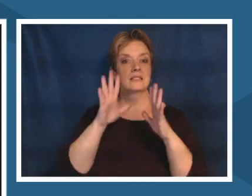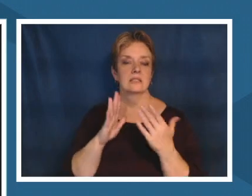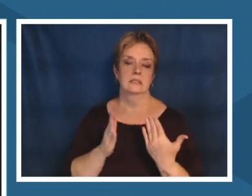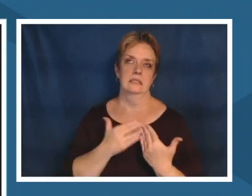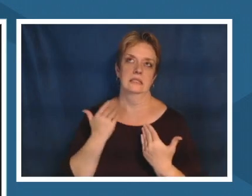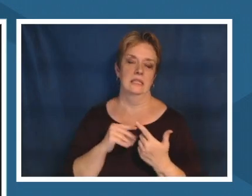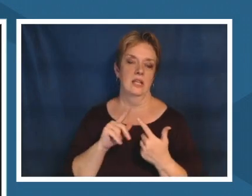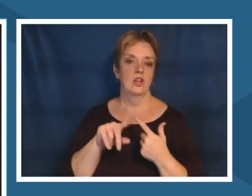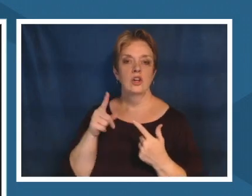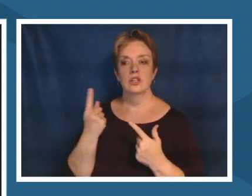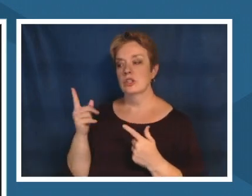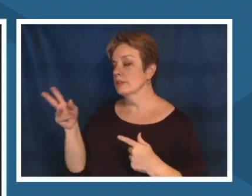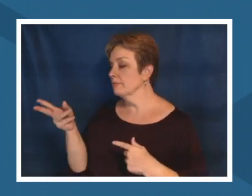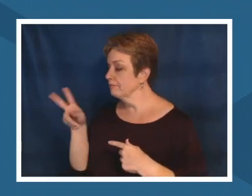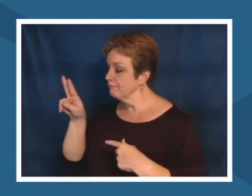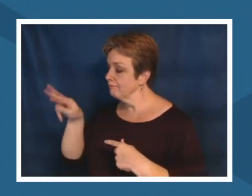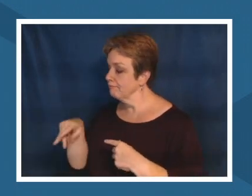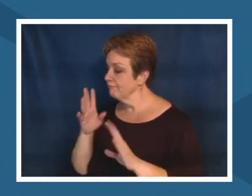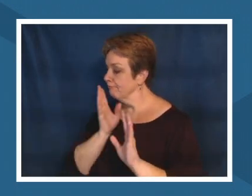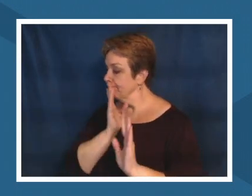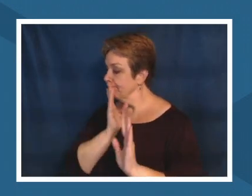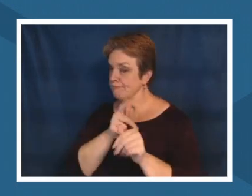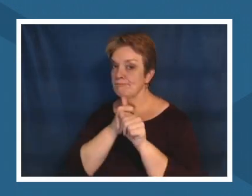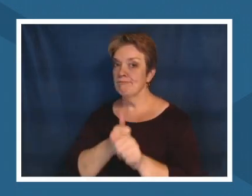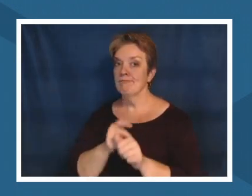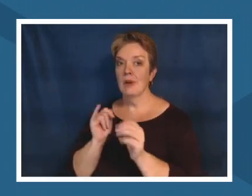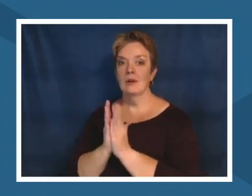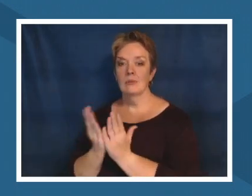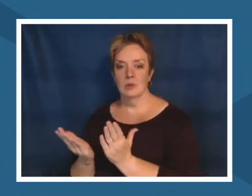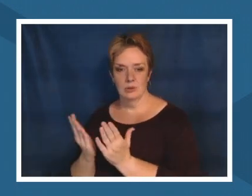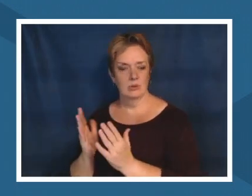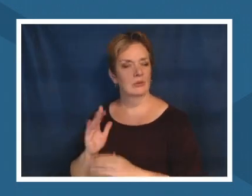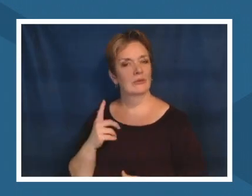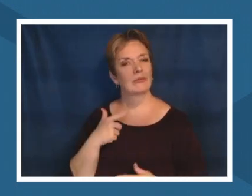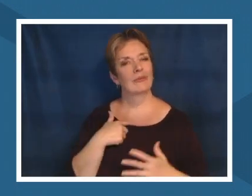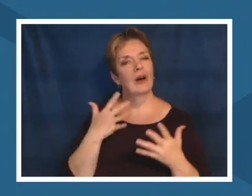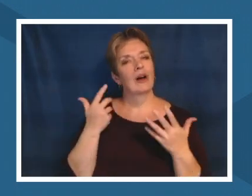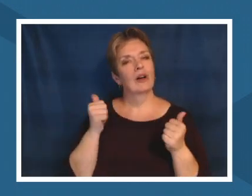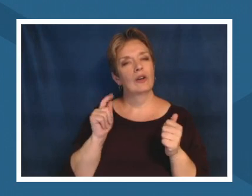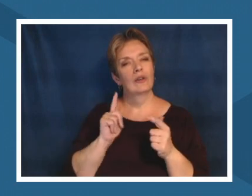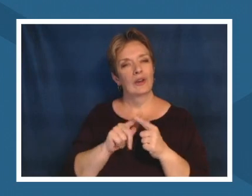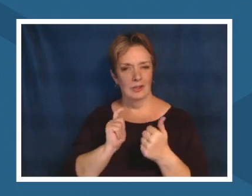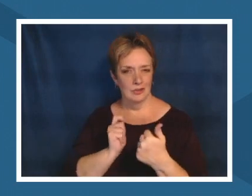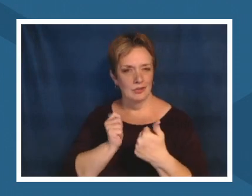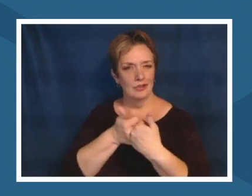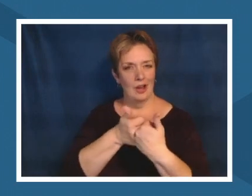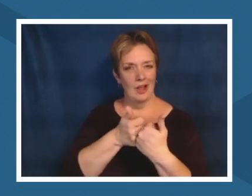and i really try to challenge in my classroom for my students to find